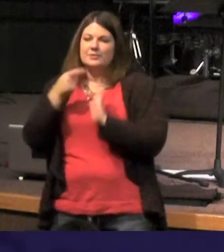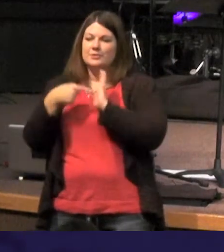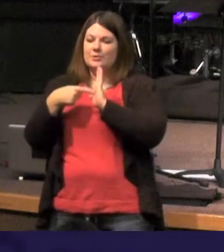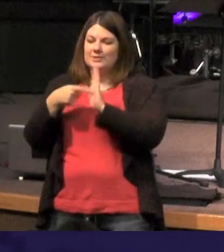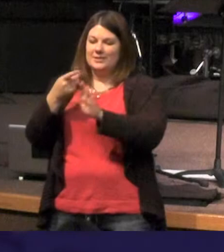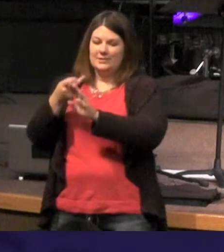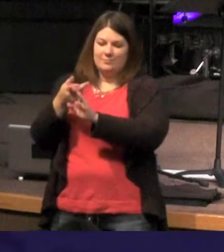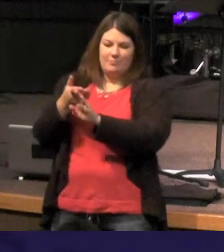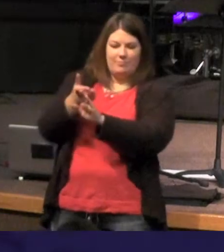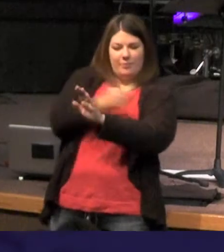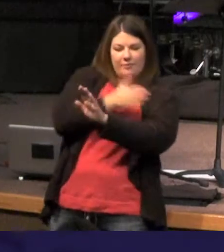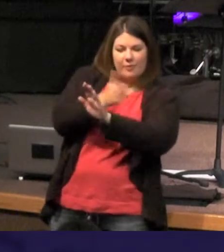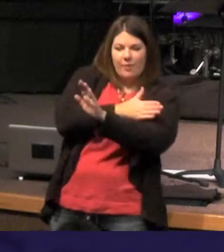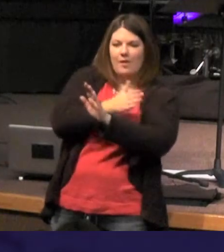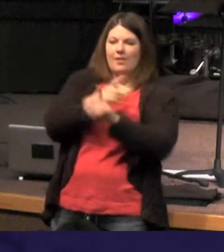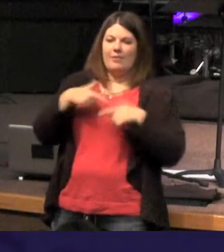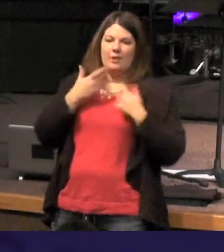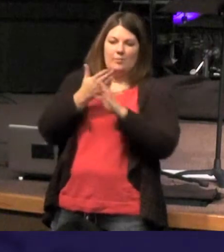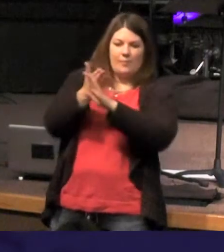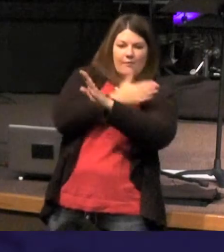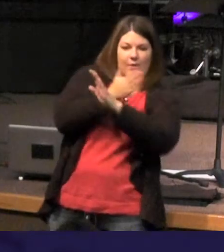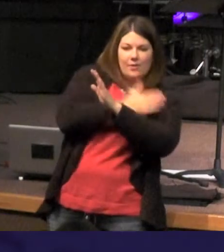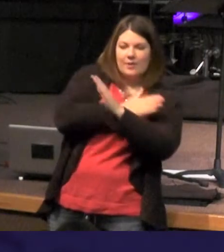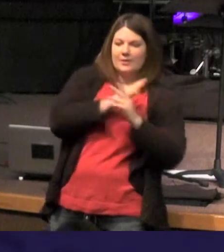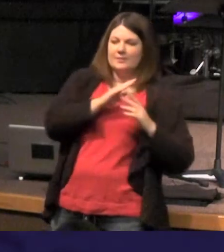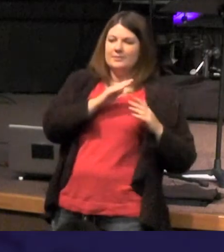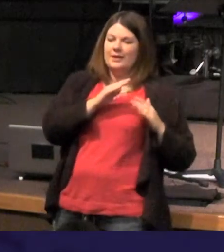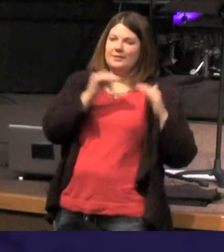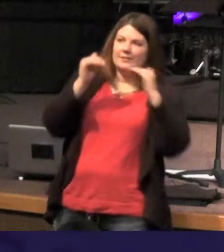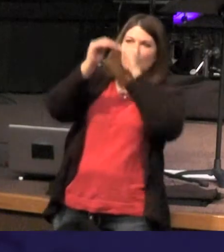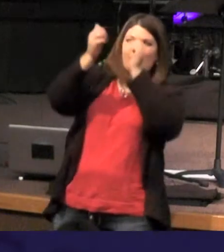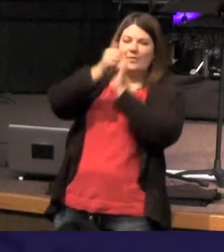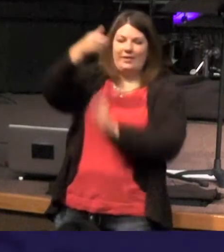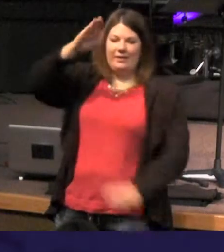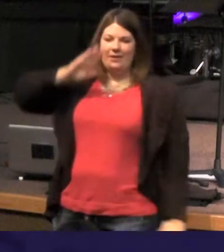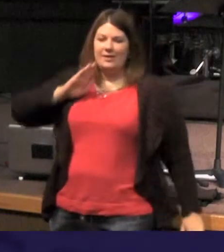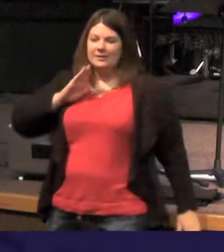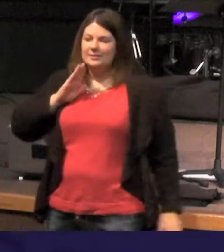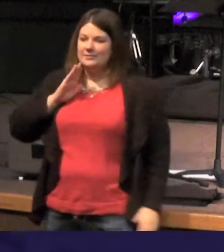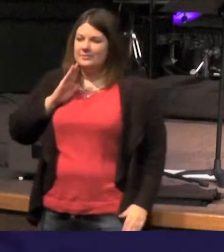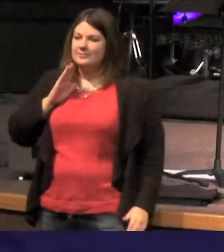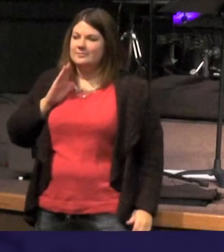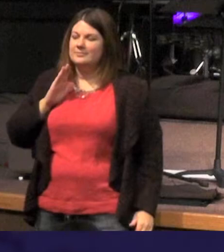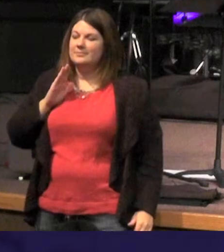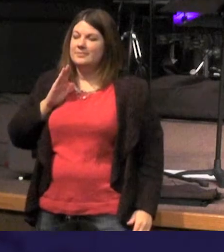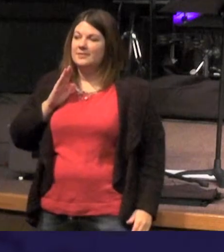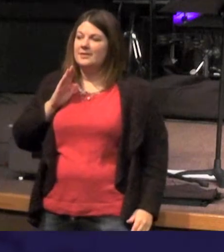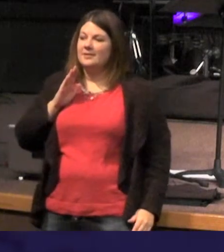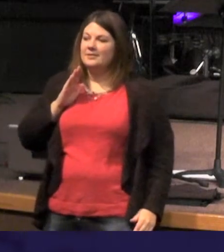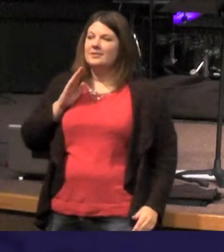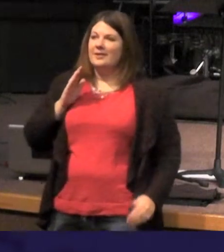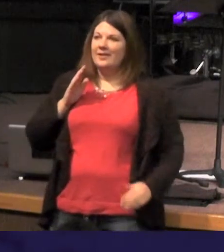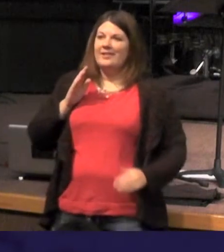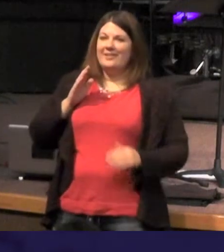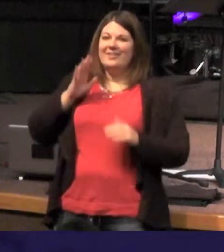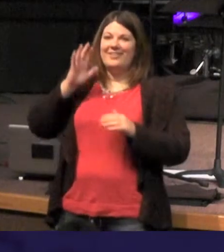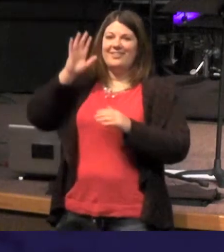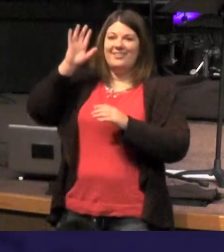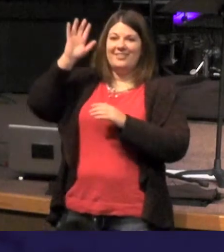about his coexistence and his equality and I've got to say this corrects all kinds a false doctrine